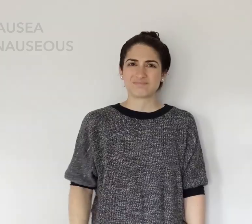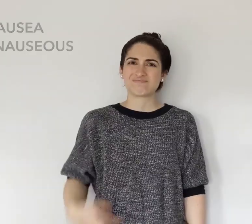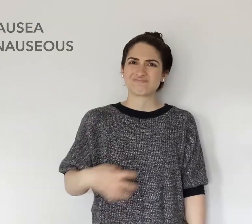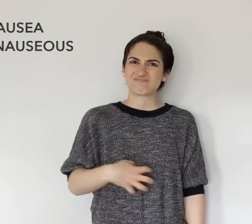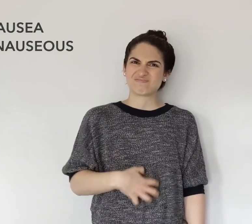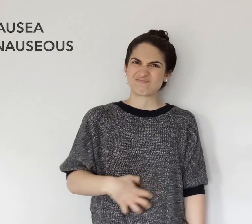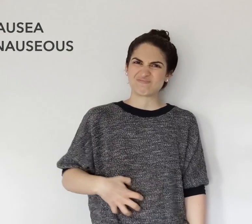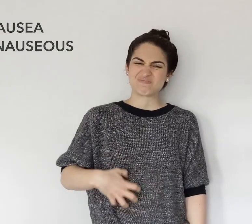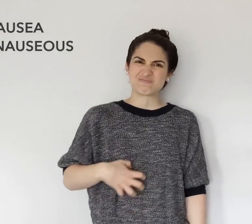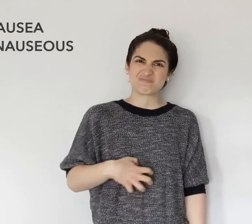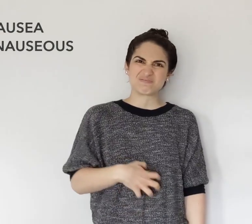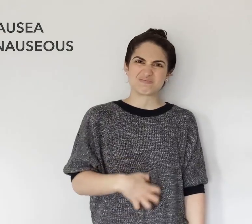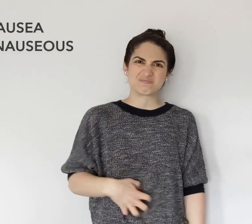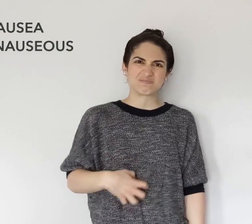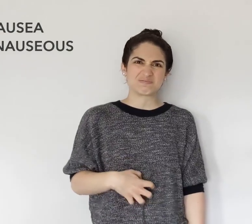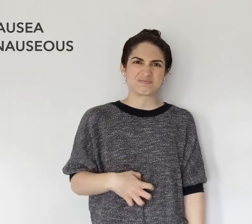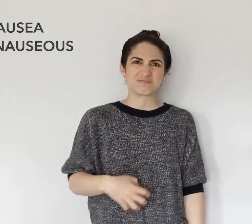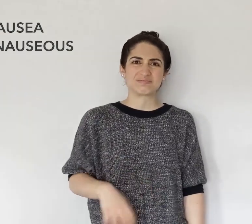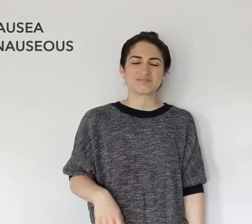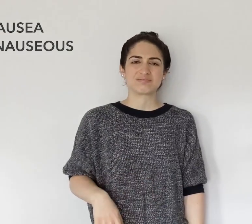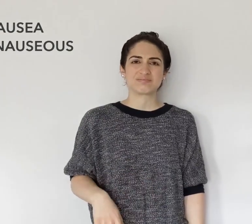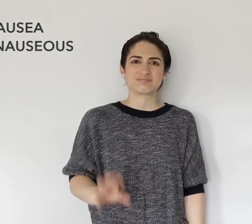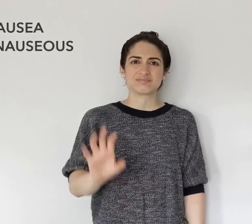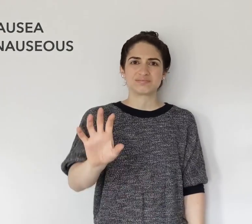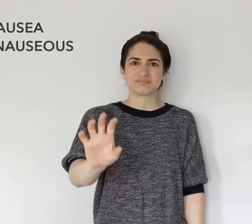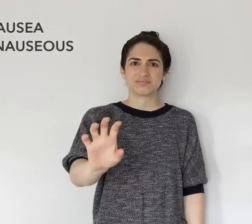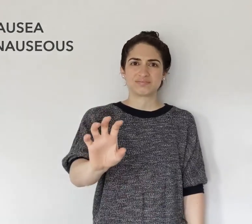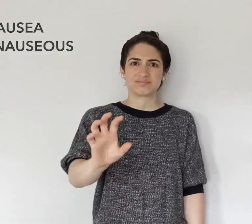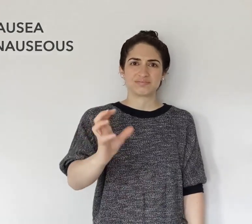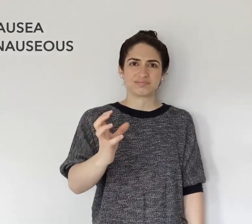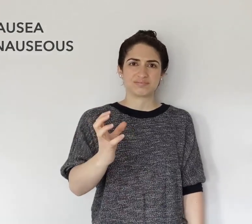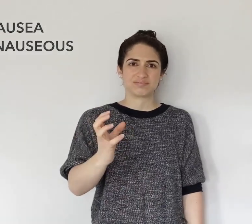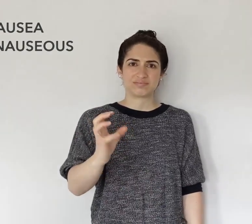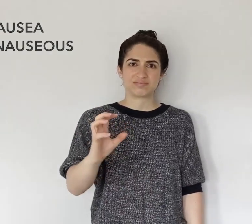NAUSEA, or NAUSEOUS